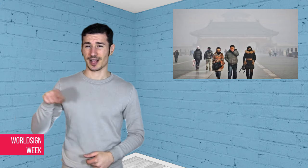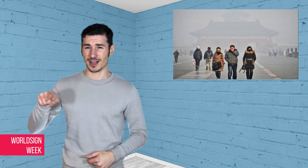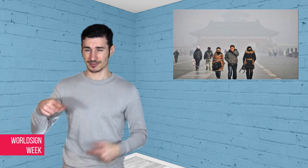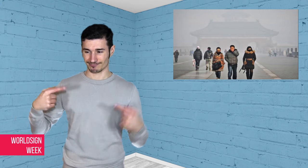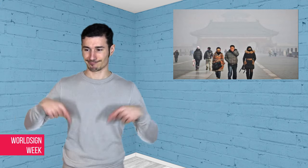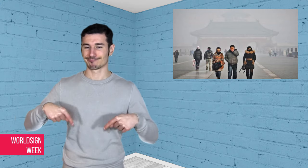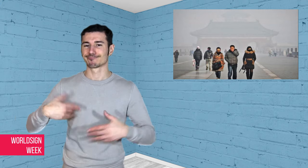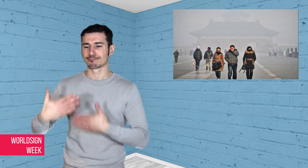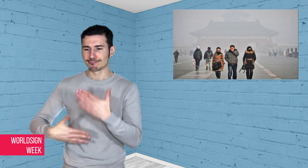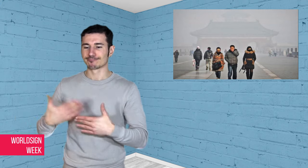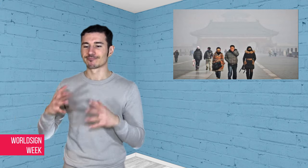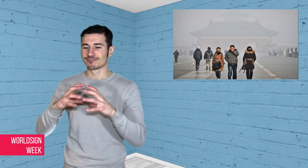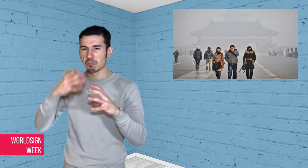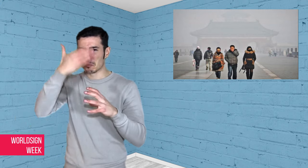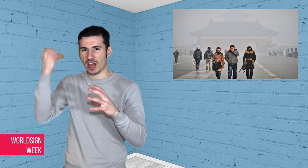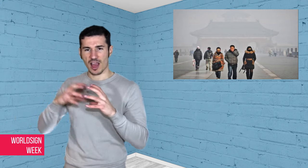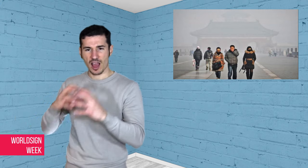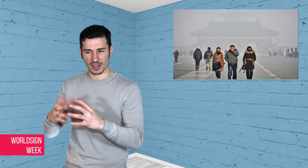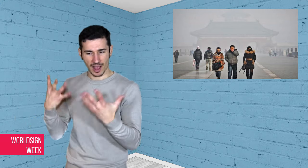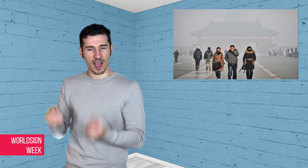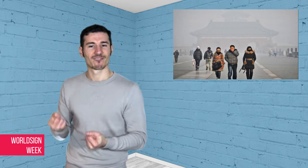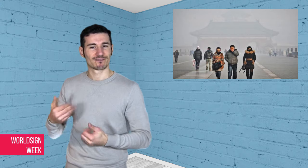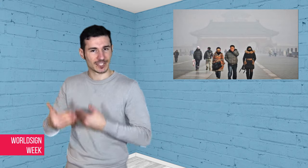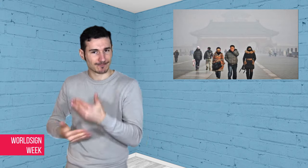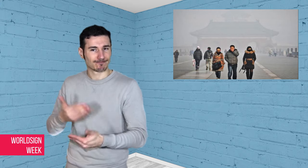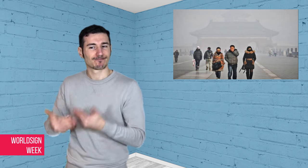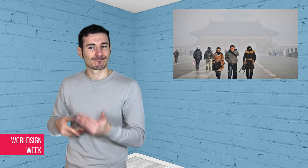the third year in a row, which shows